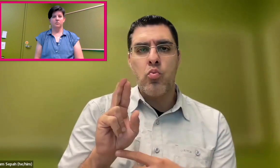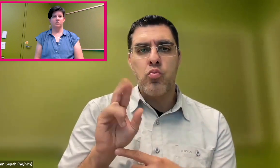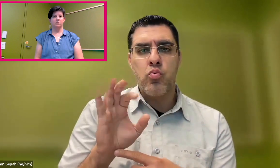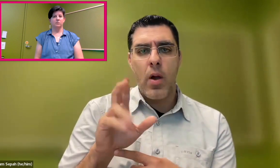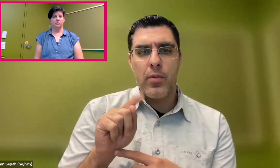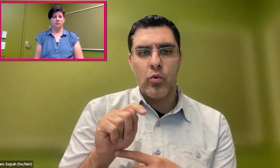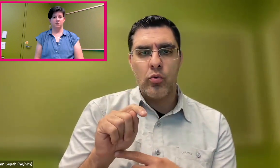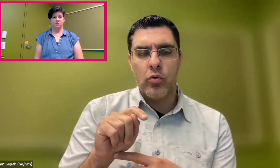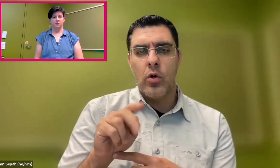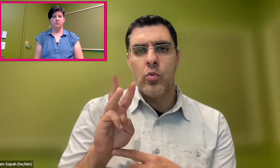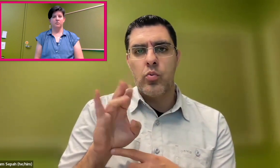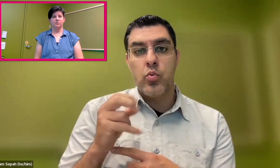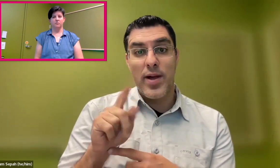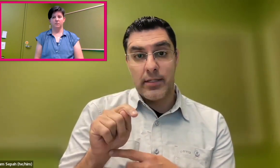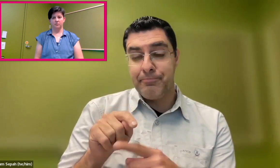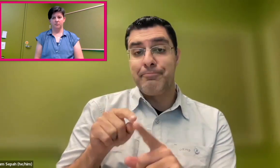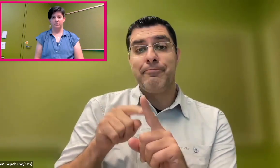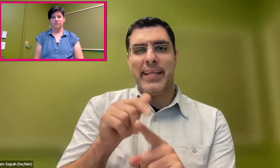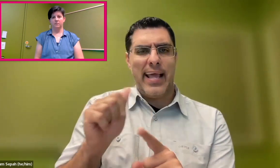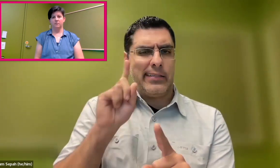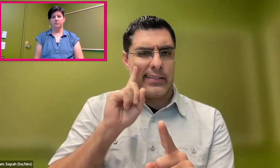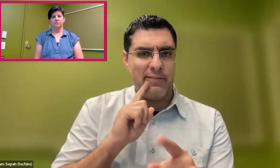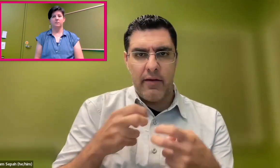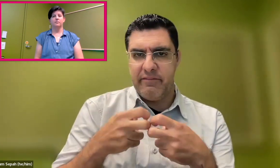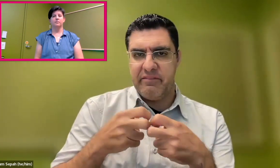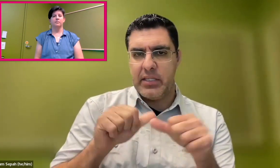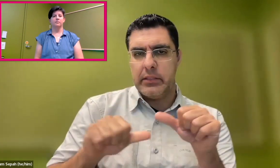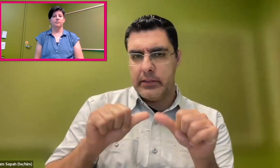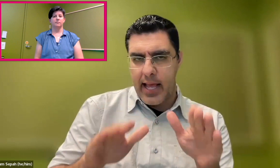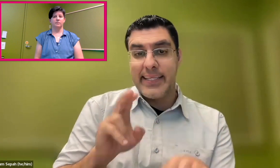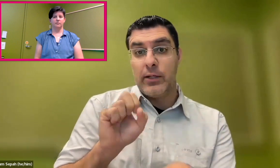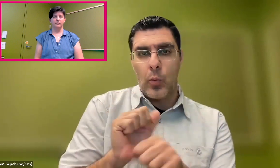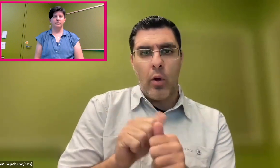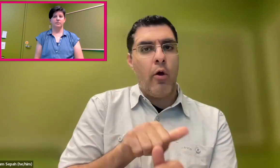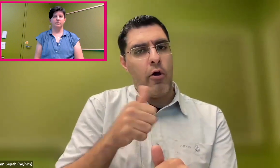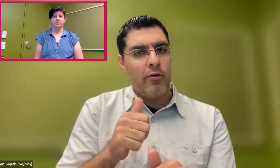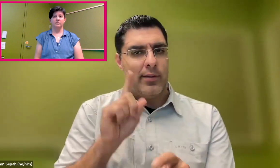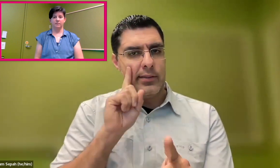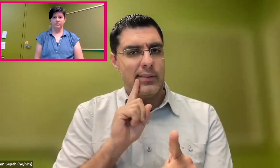Another example is Robert Weitbrecht. He was a deaf physicist and scientist